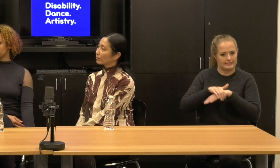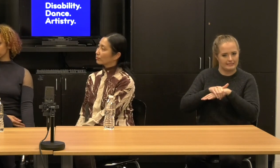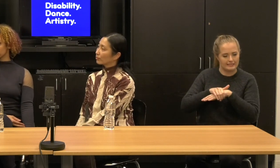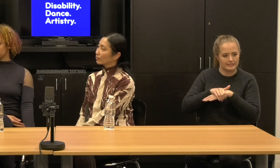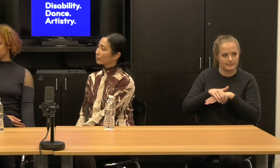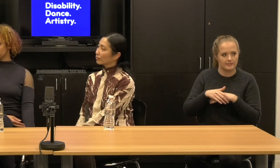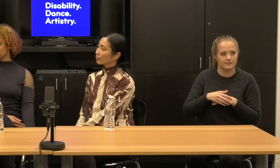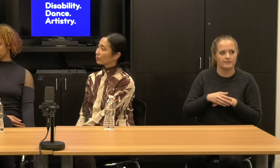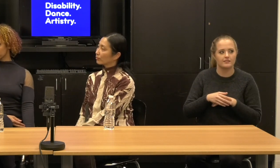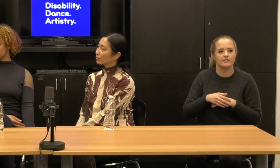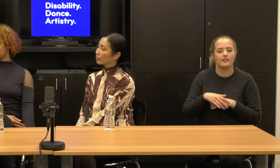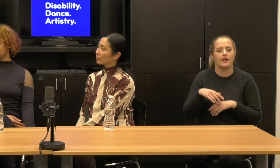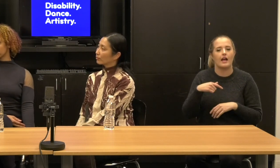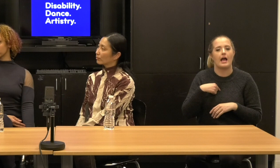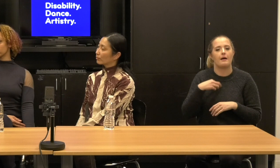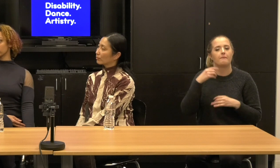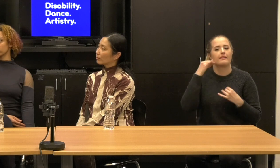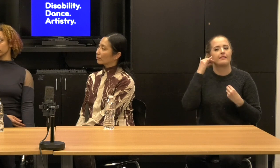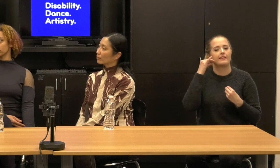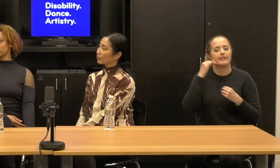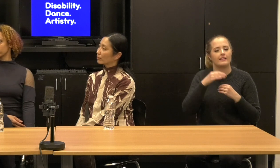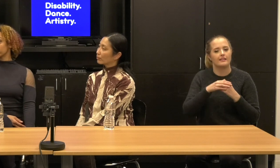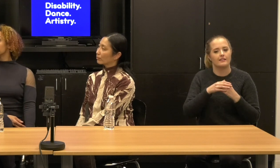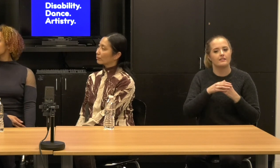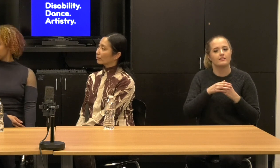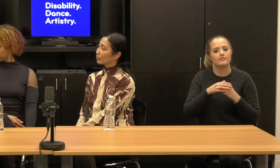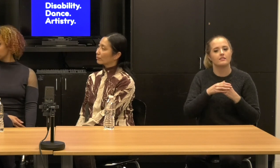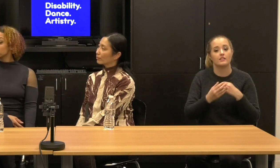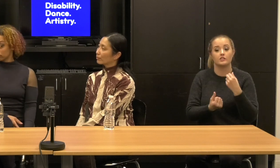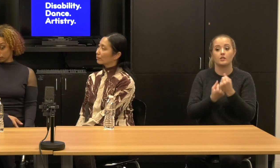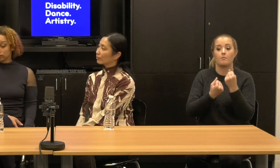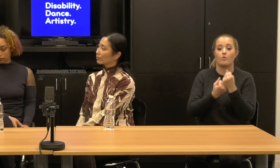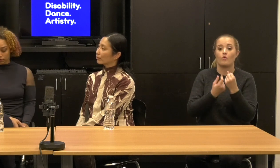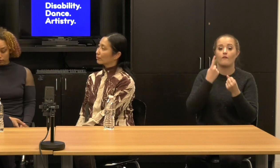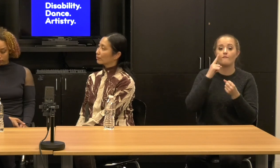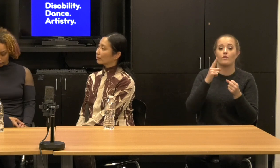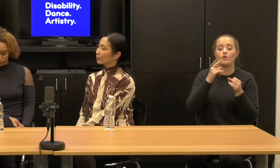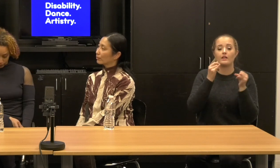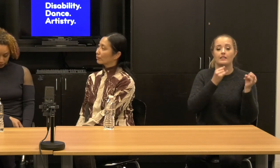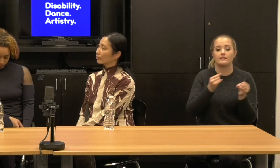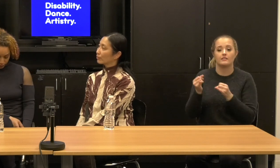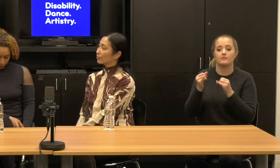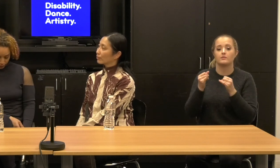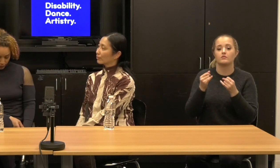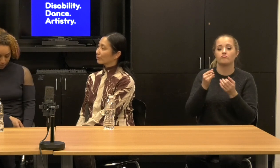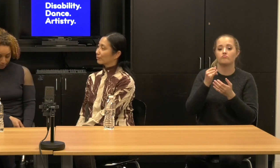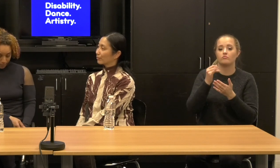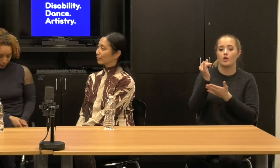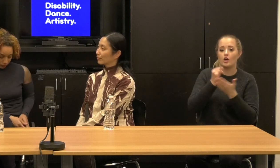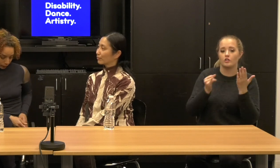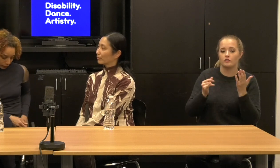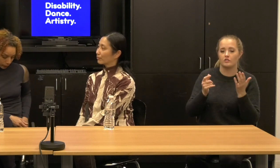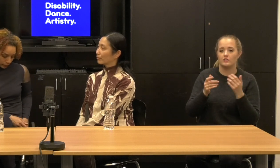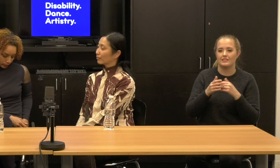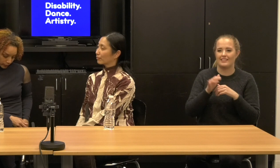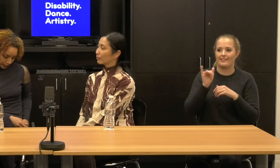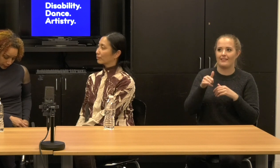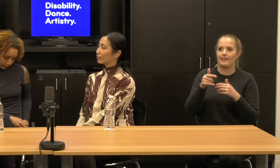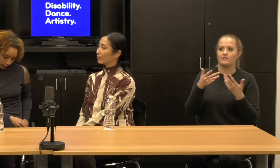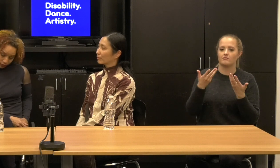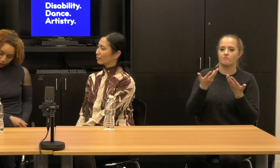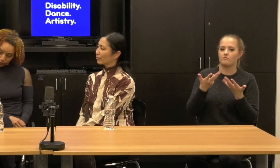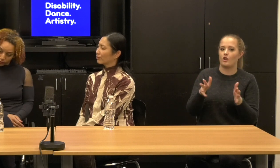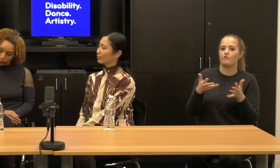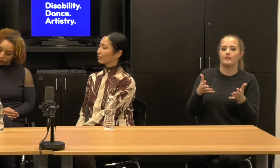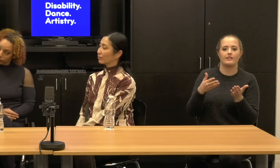for disability artistry is nationally. is national unlimited, funding, and a few other